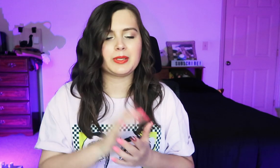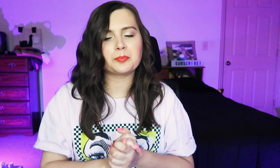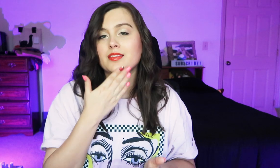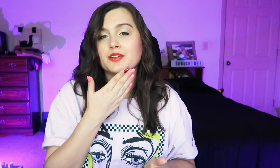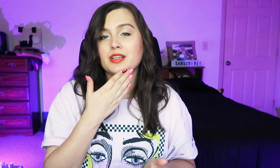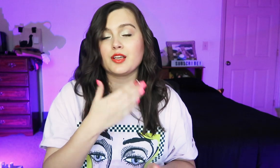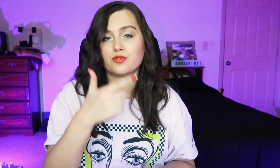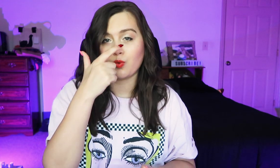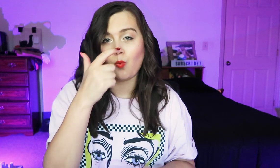Thank you for watching.